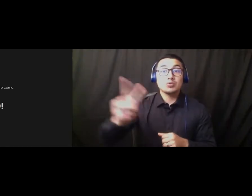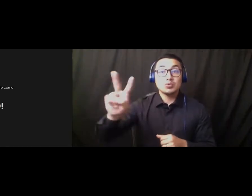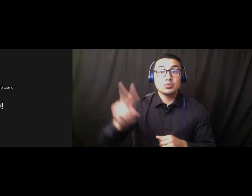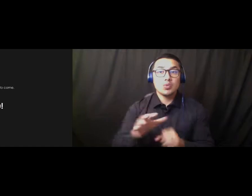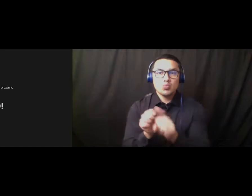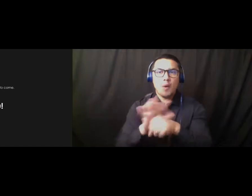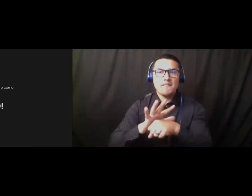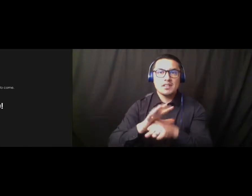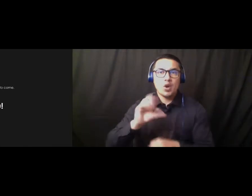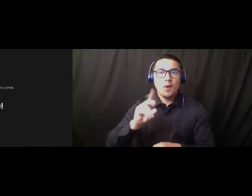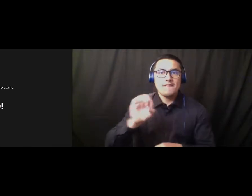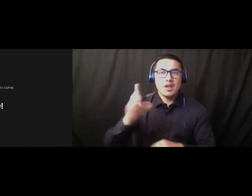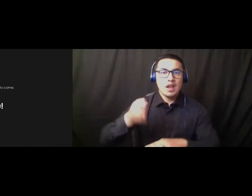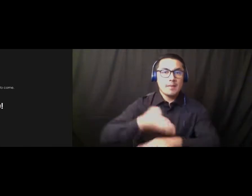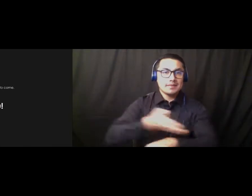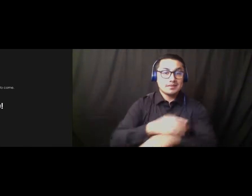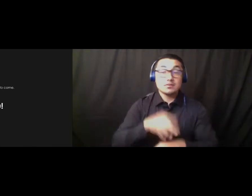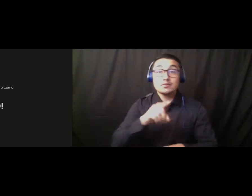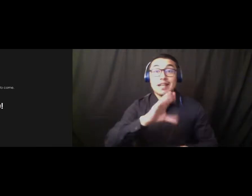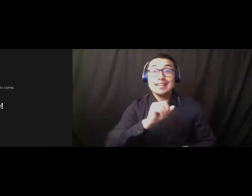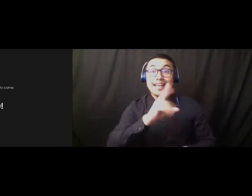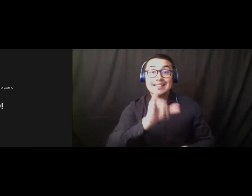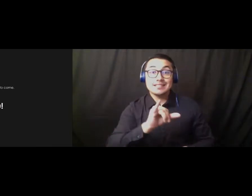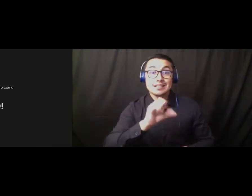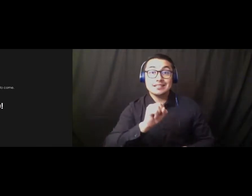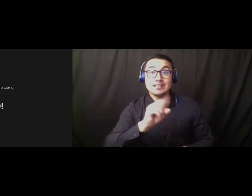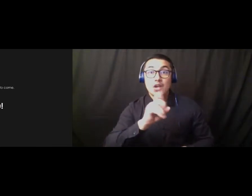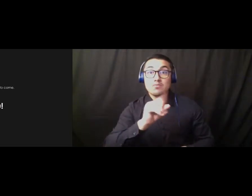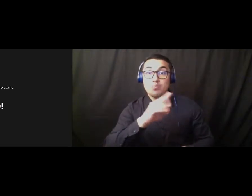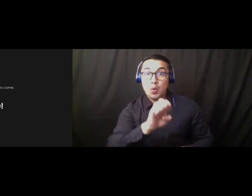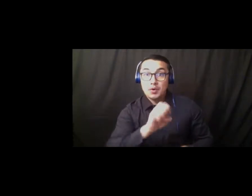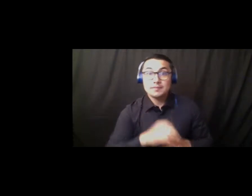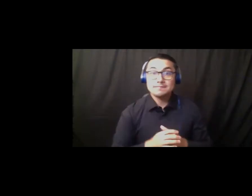uh, Casey Scudmore and Terry Cleveland.